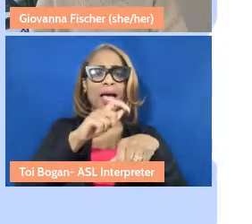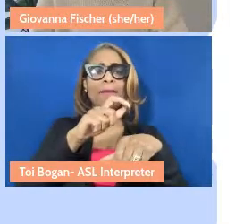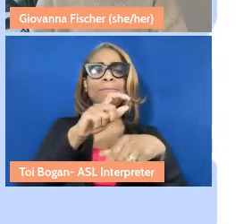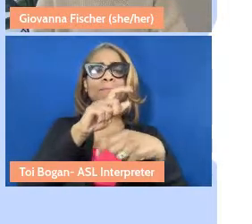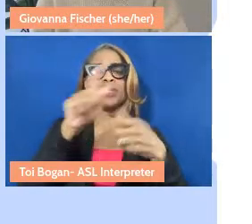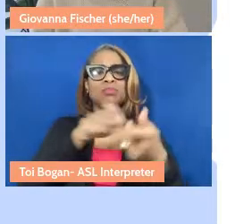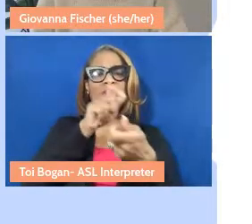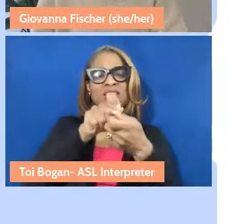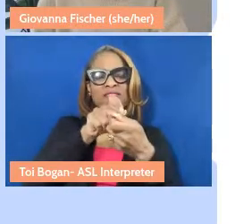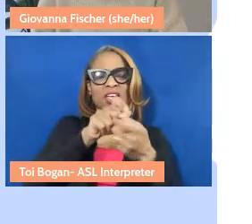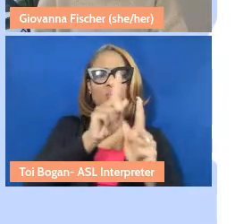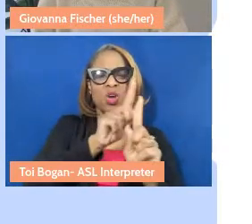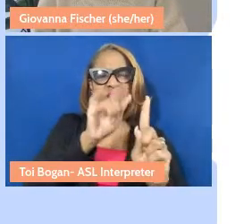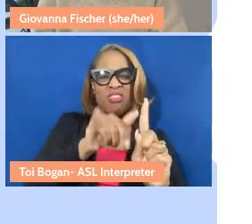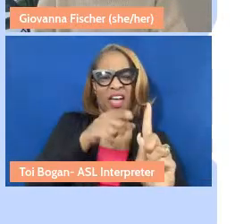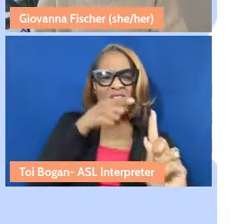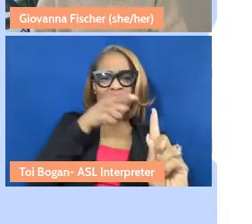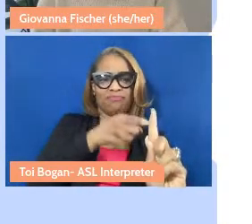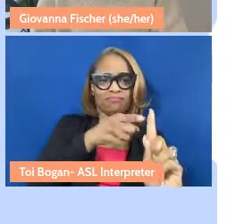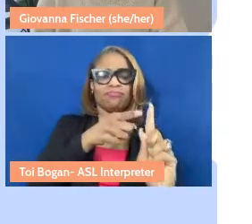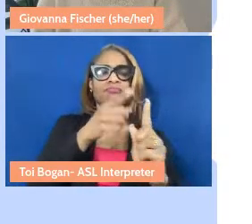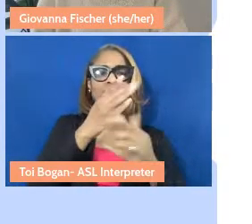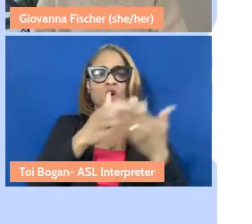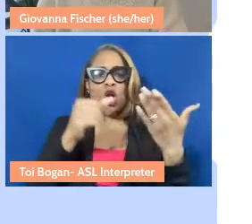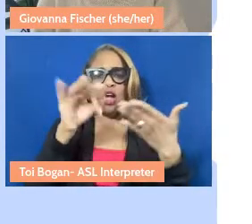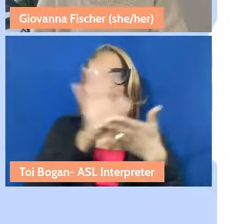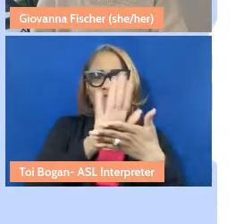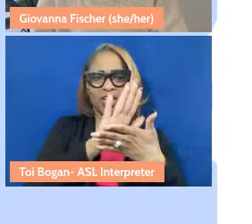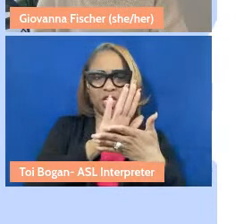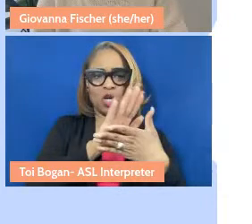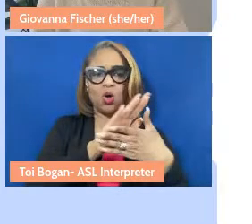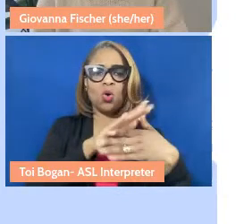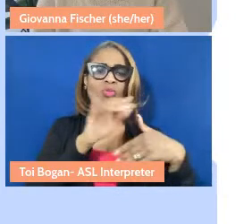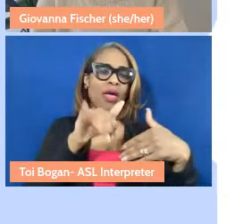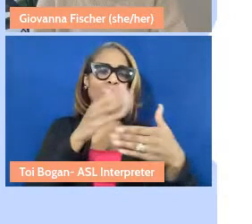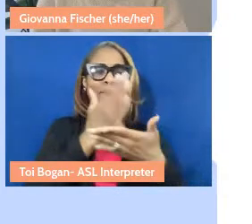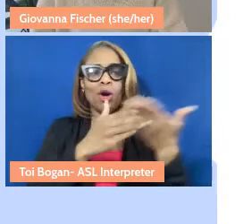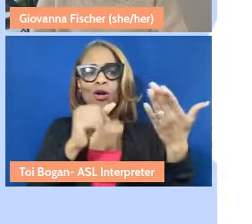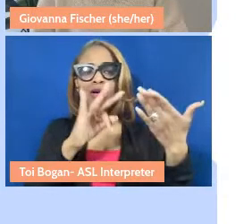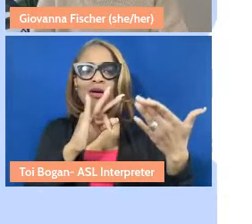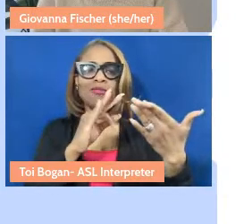where that part of the video picks up on the conversation, broken down by themes,